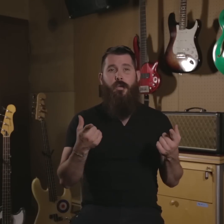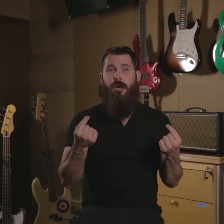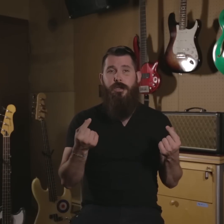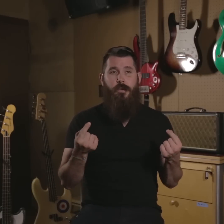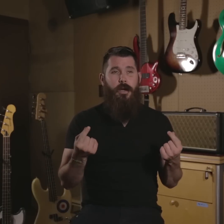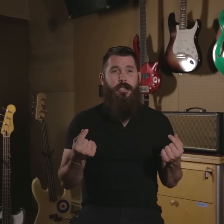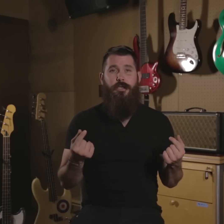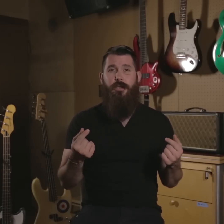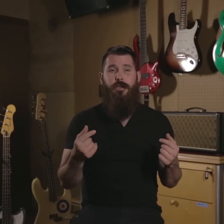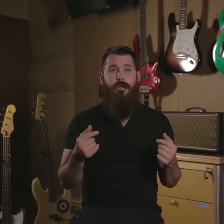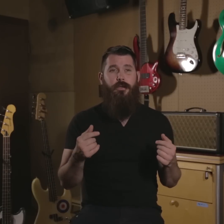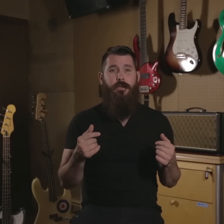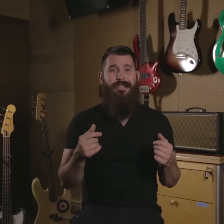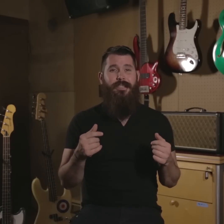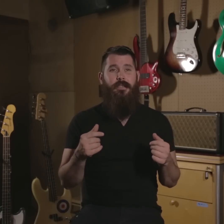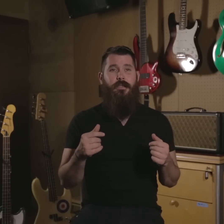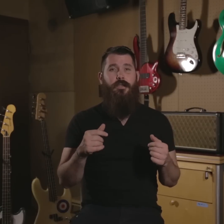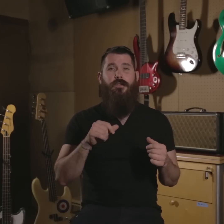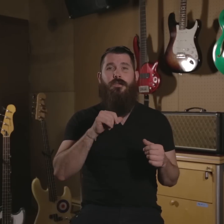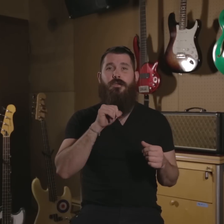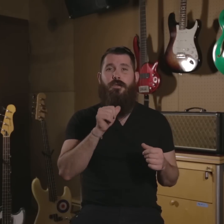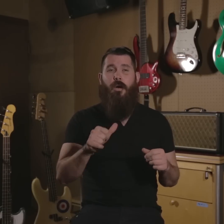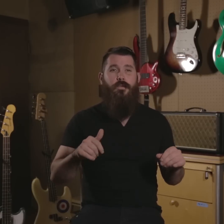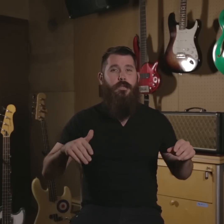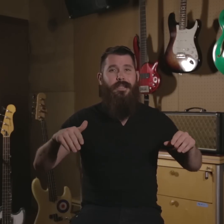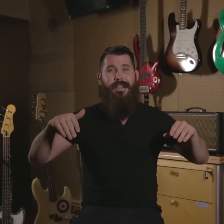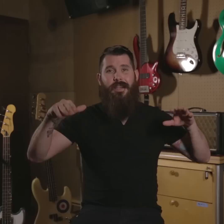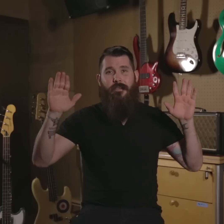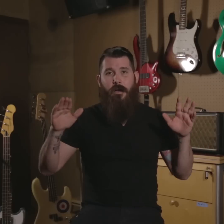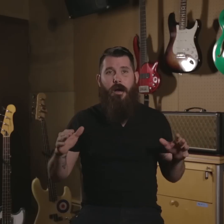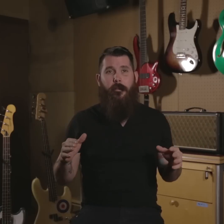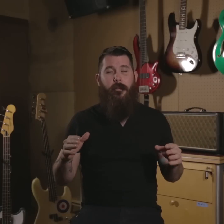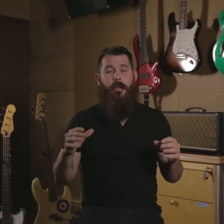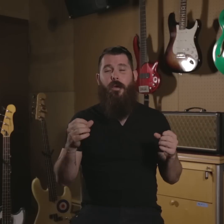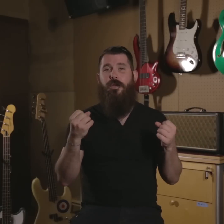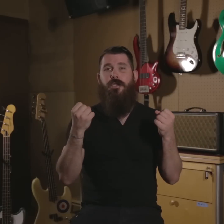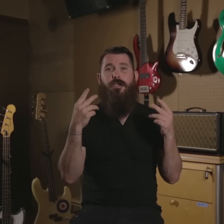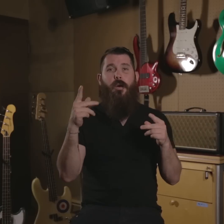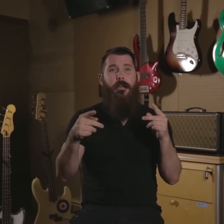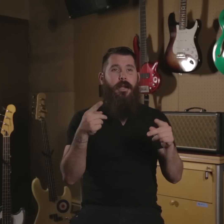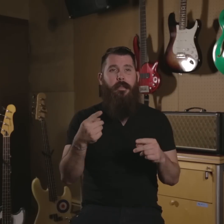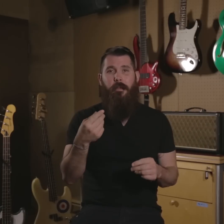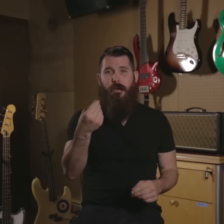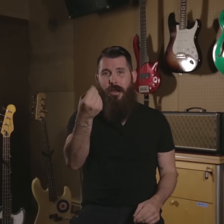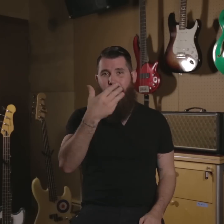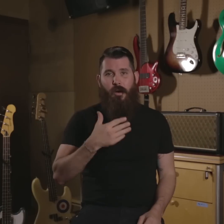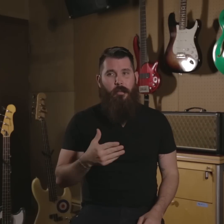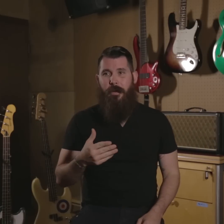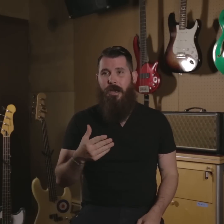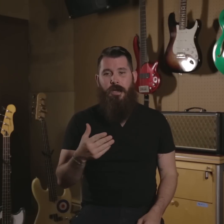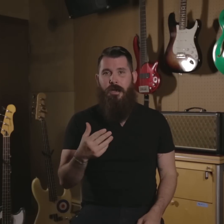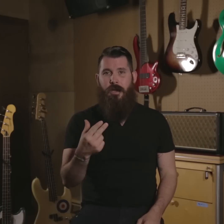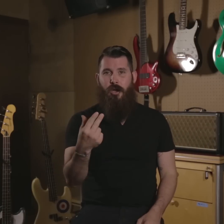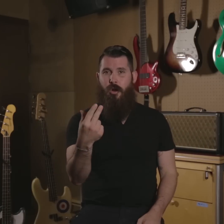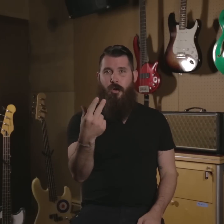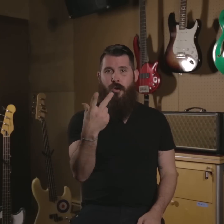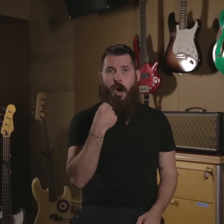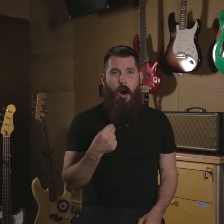what you wanna do, don't give up. There were so many people that told me "No".